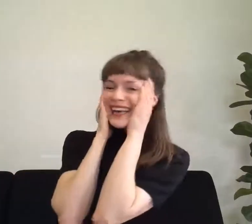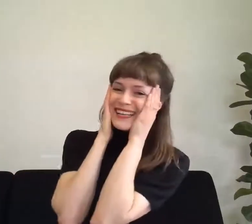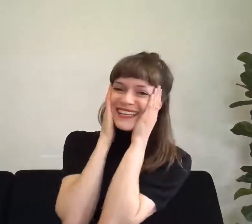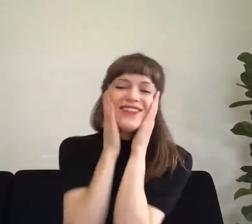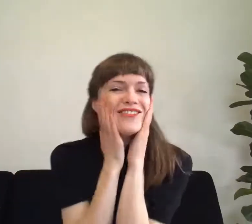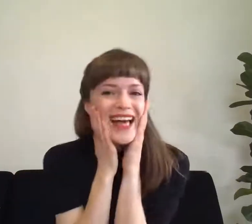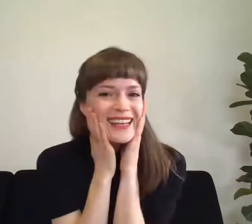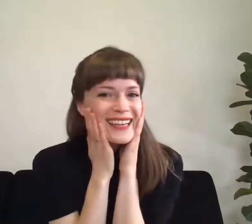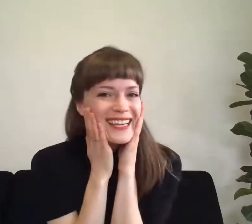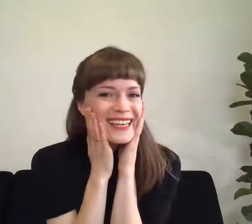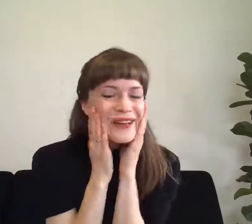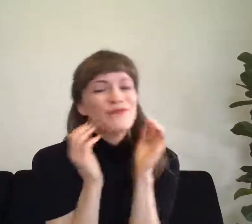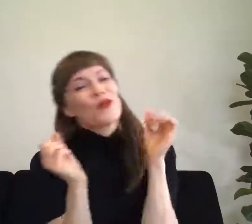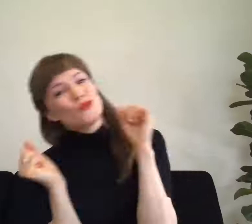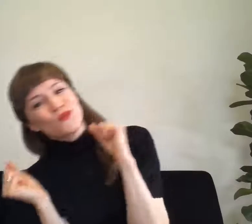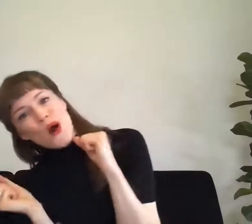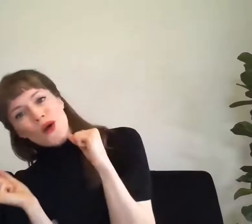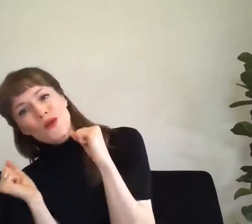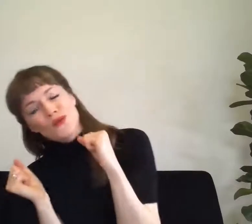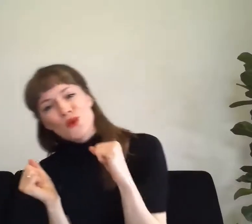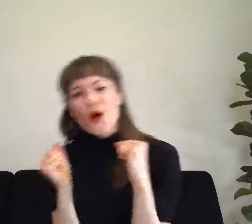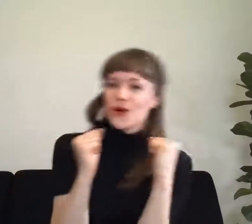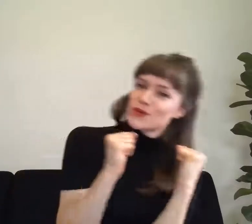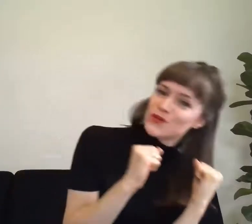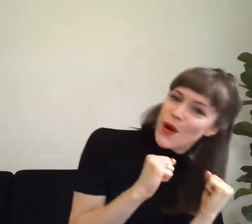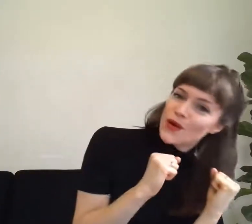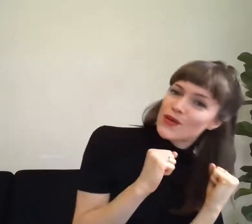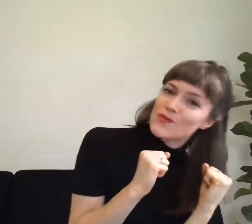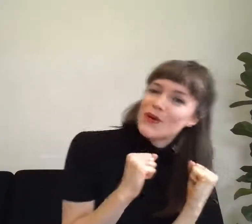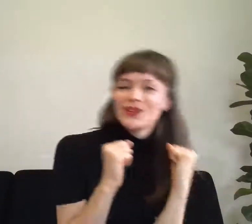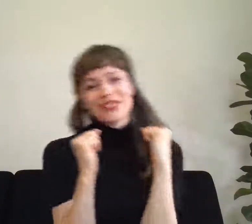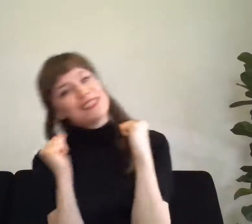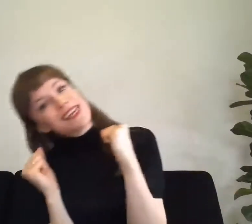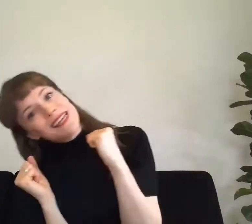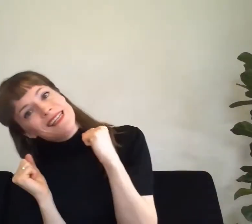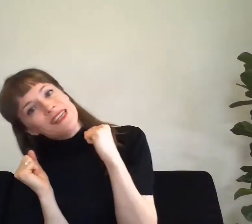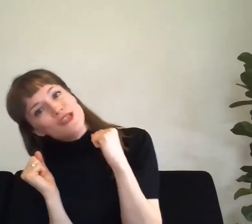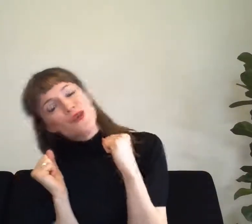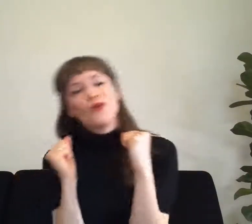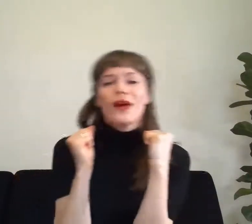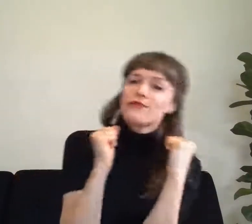And finally rock, rock, rock your boat gently to and fro